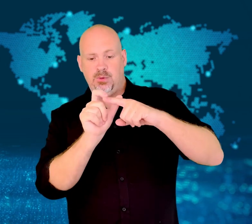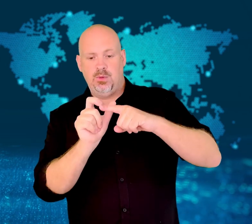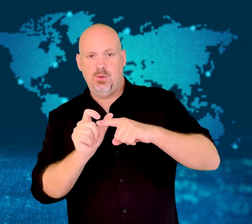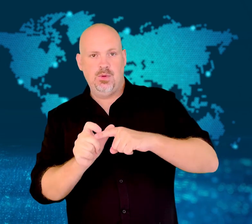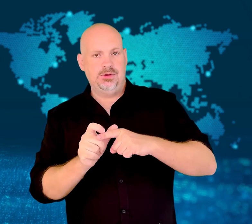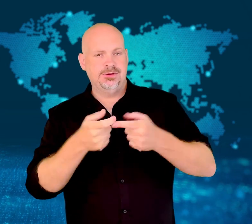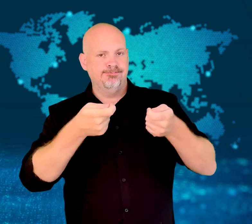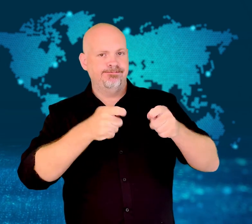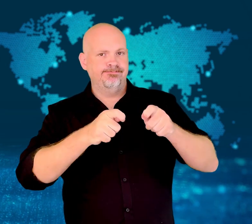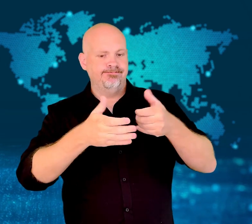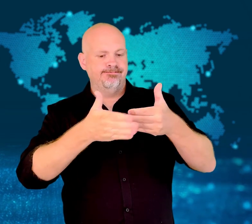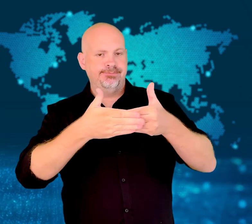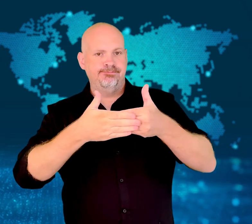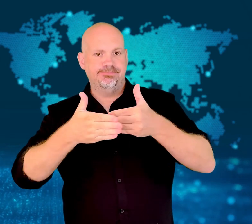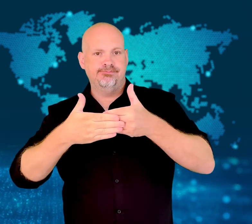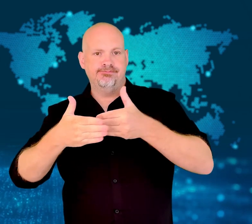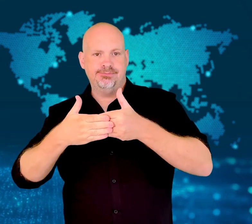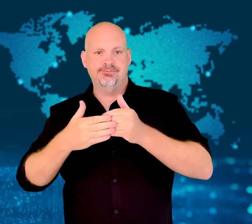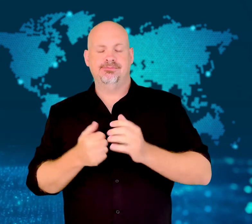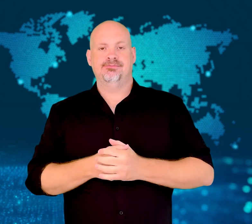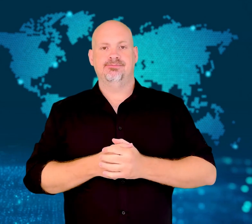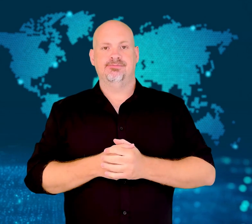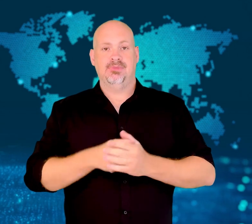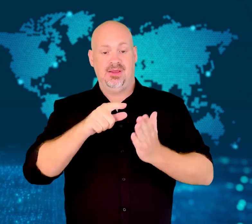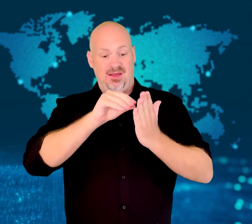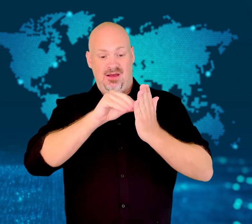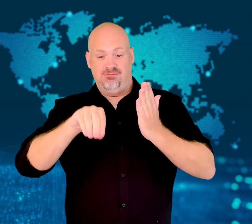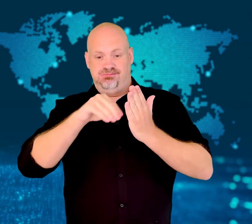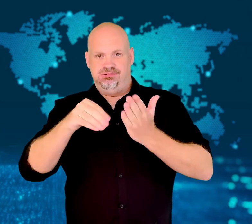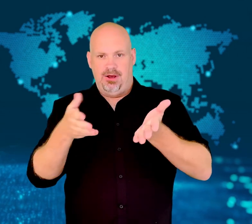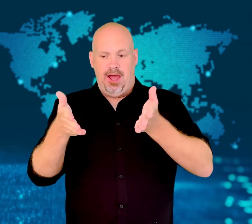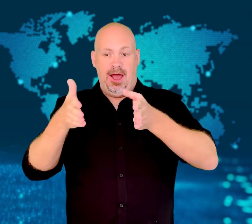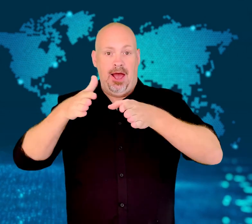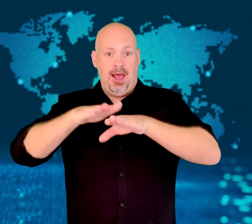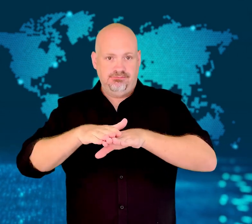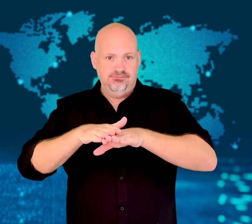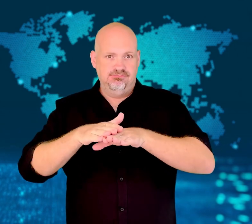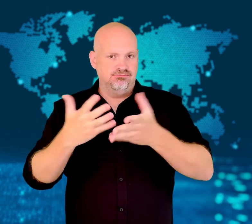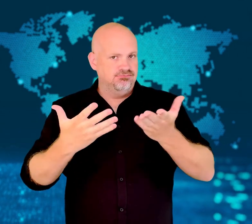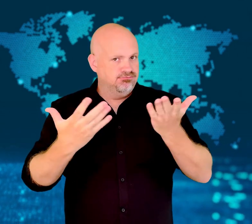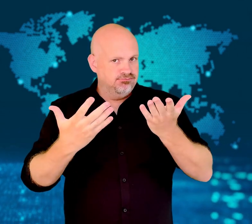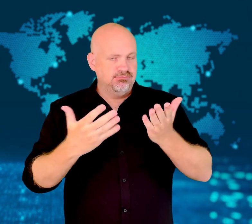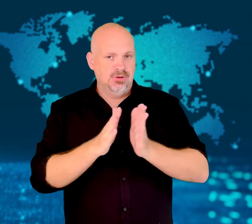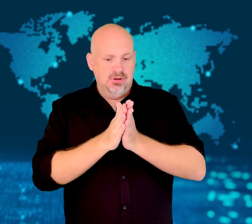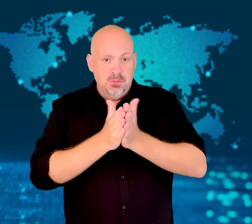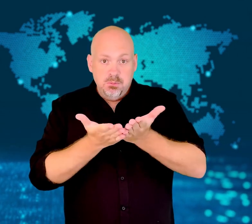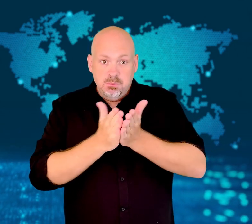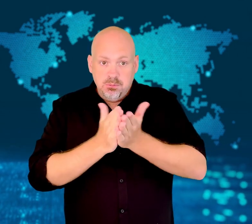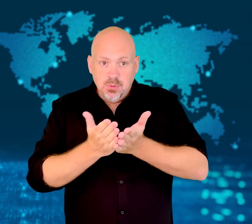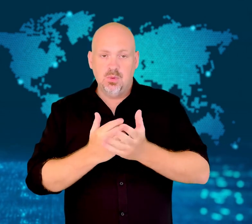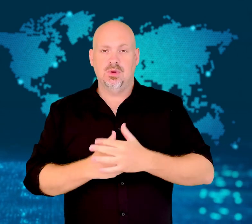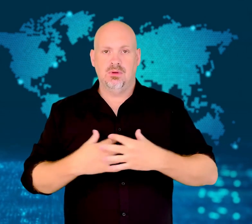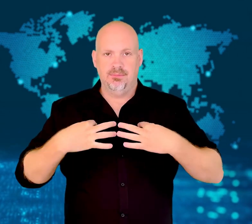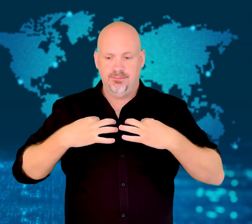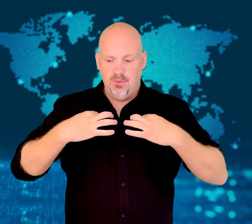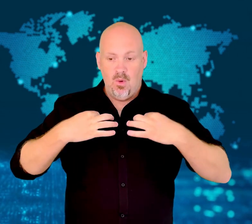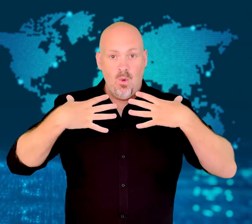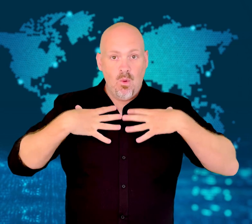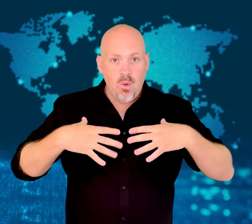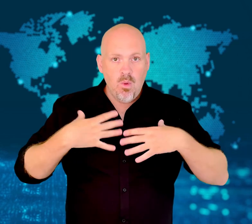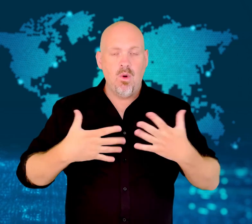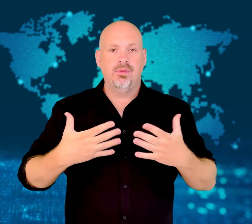Those words include "pride", "gay", among others.